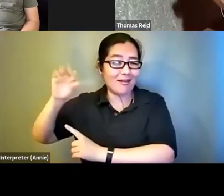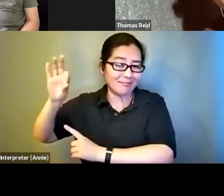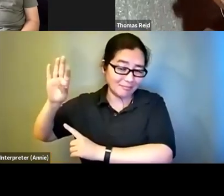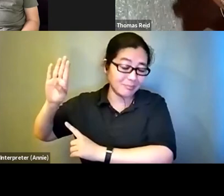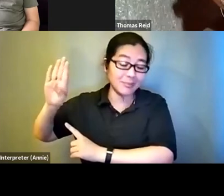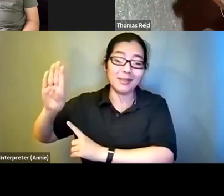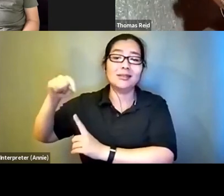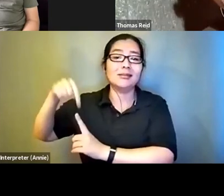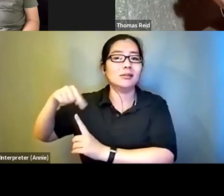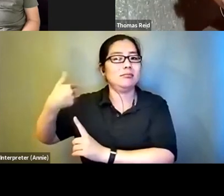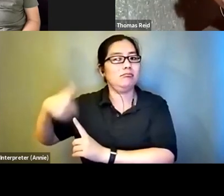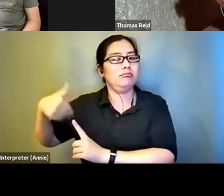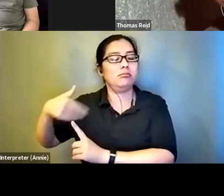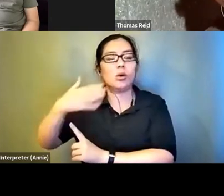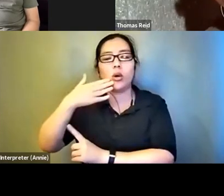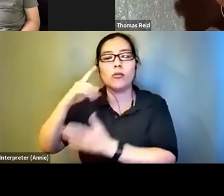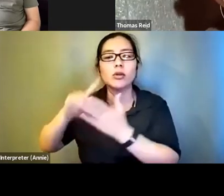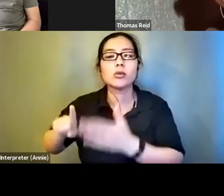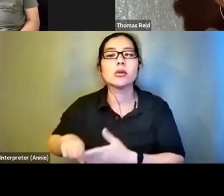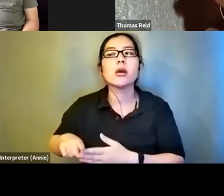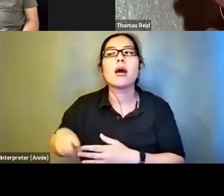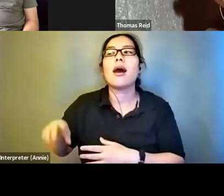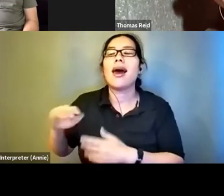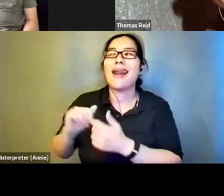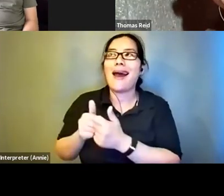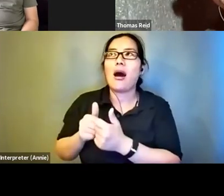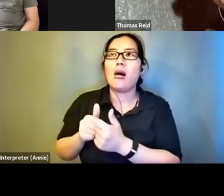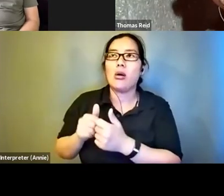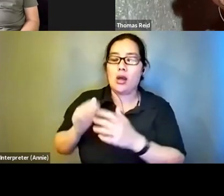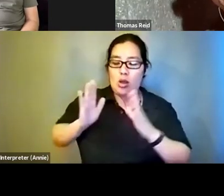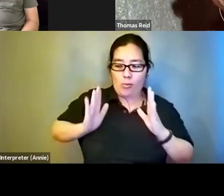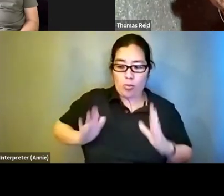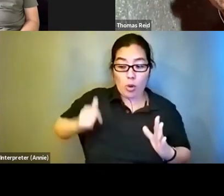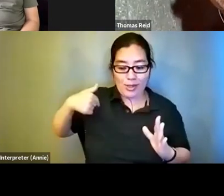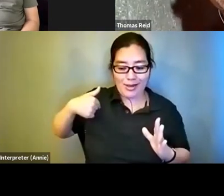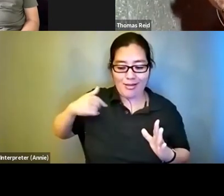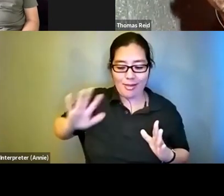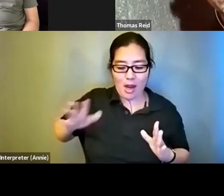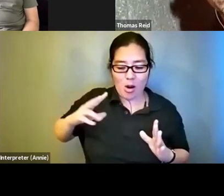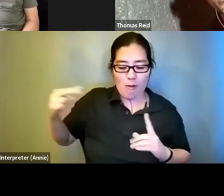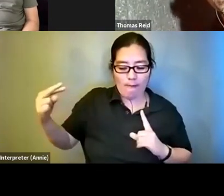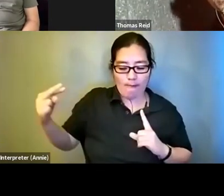blindness SHS their relationship to it and how it impacts their opinions about description. I got to the point where I could look at